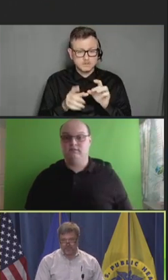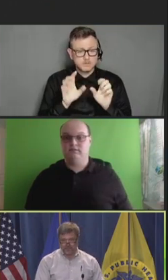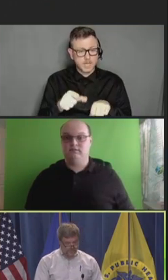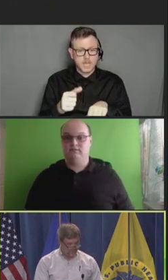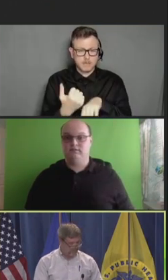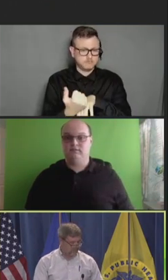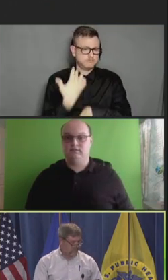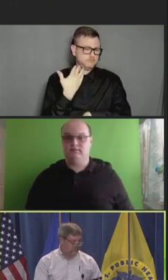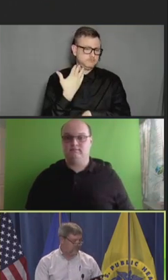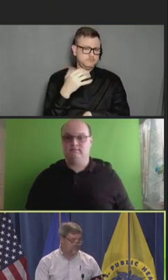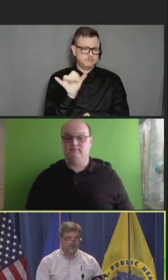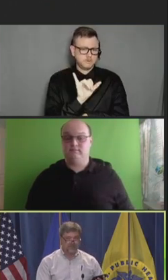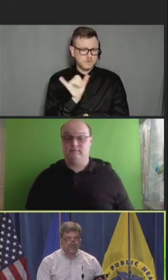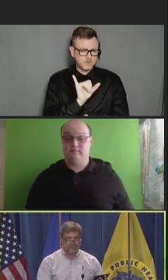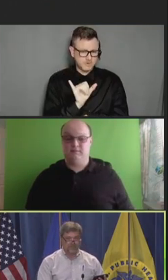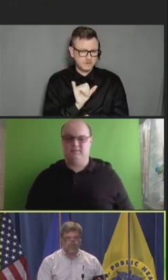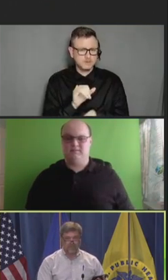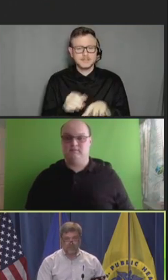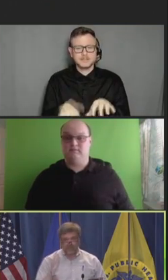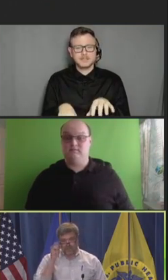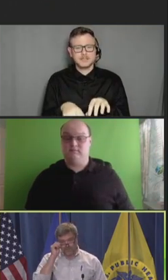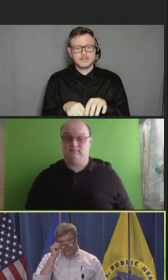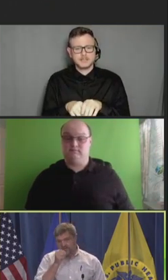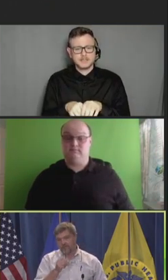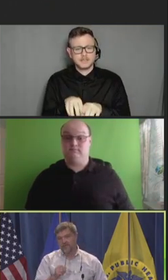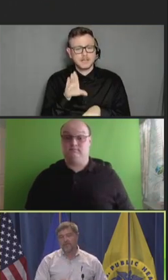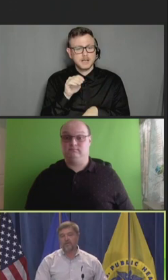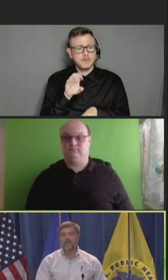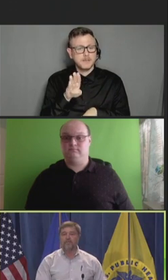So, there are thoughts -- Stephen Rinderknecht: Hey, Bob.